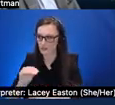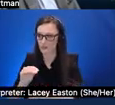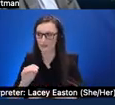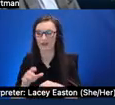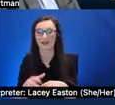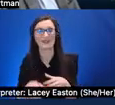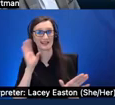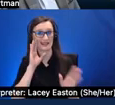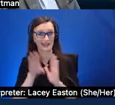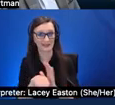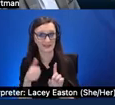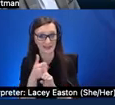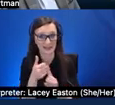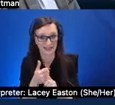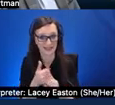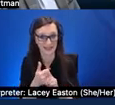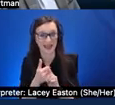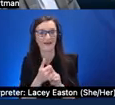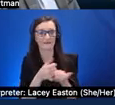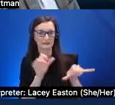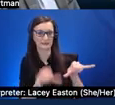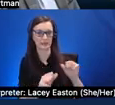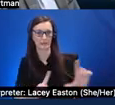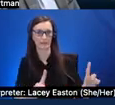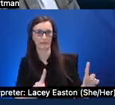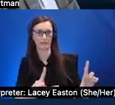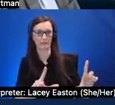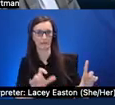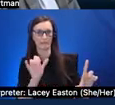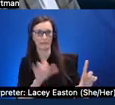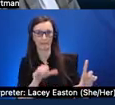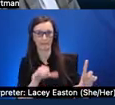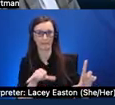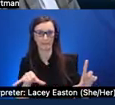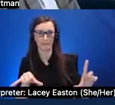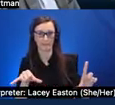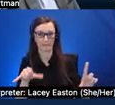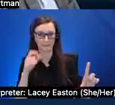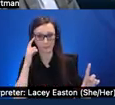you know static time and static space right and if you think about video those are static space